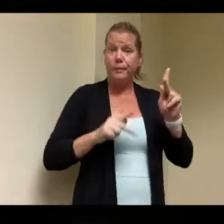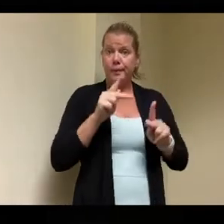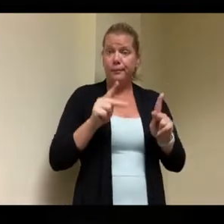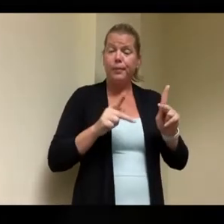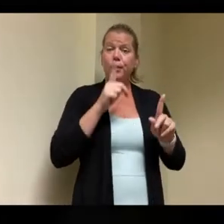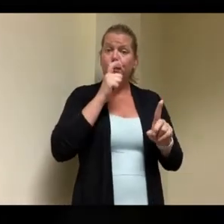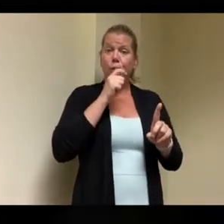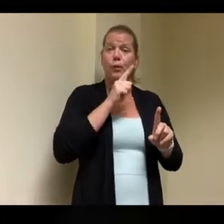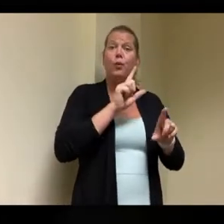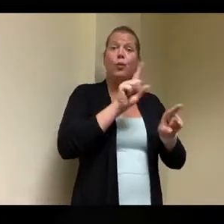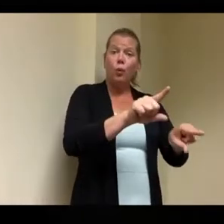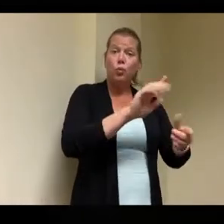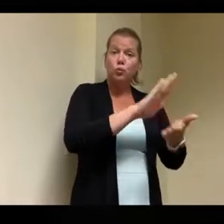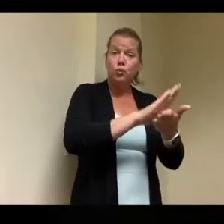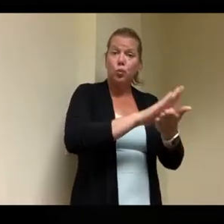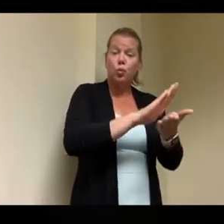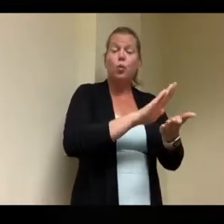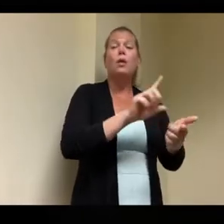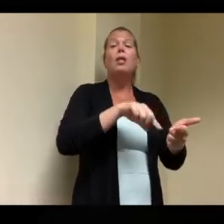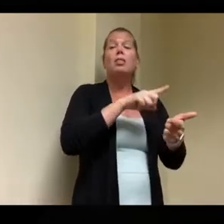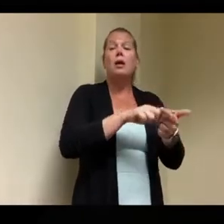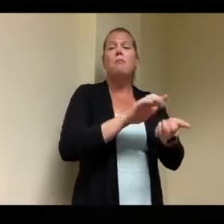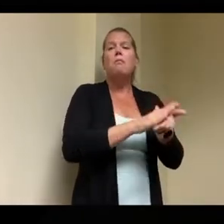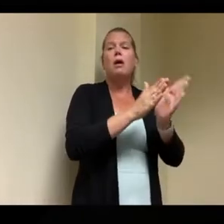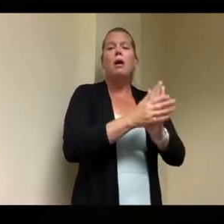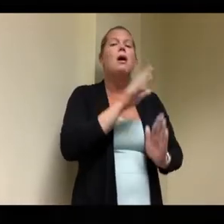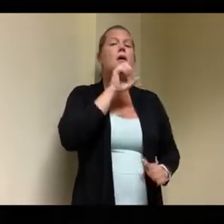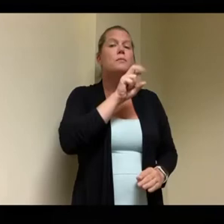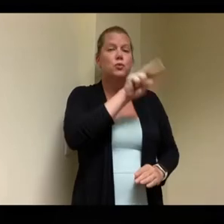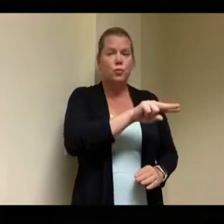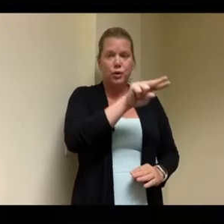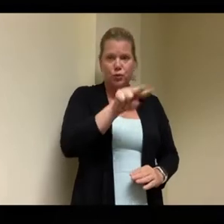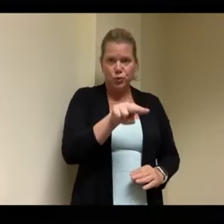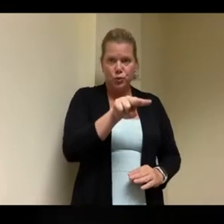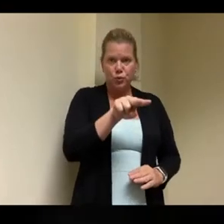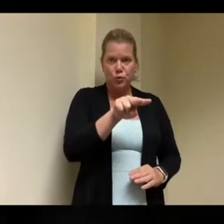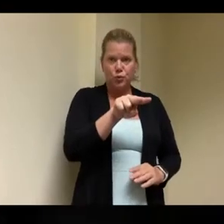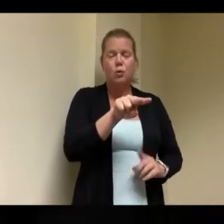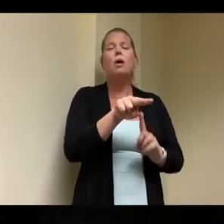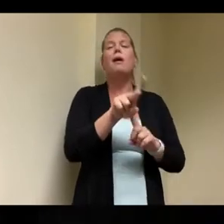22 the state has responsibility for supporting folks with disabilities